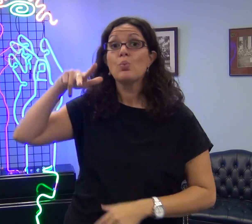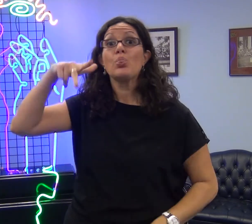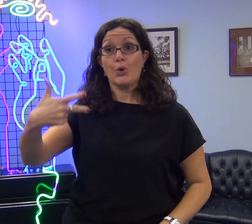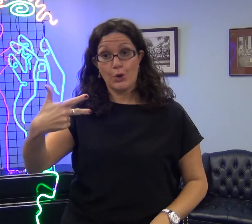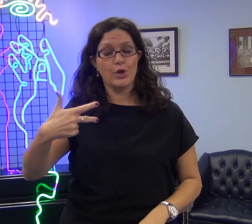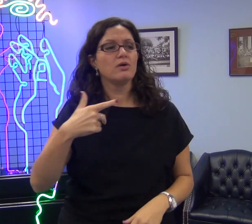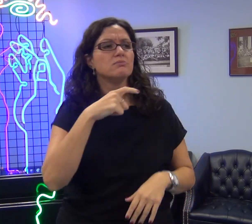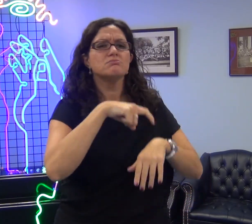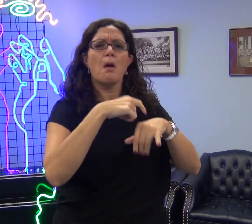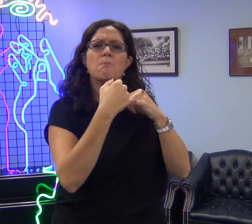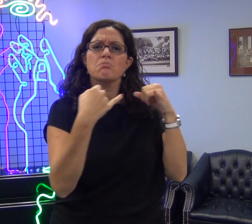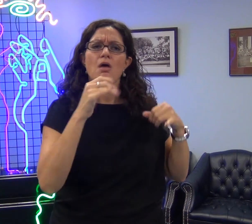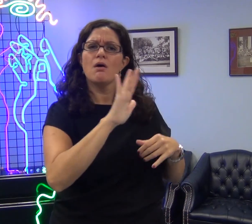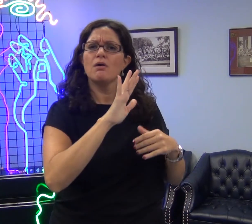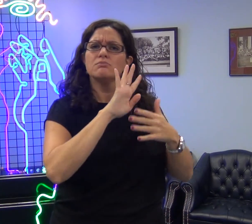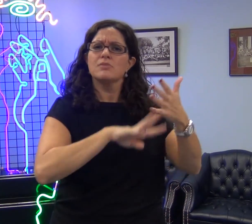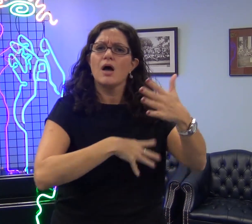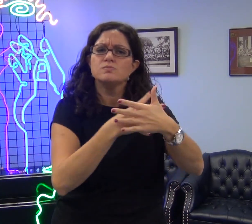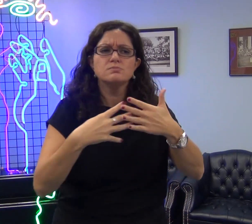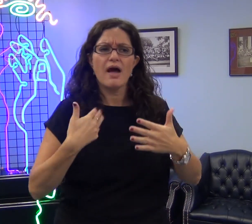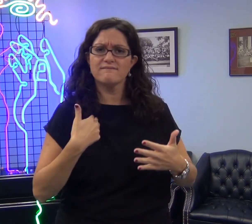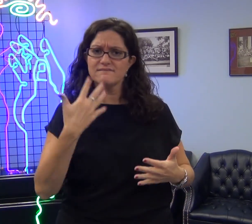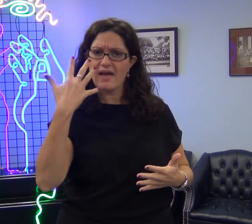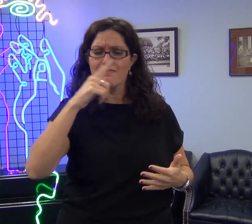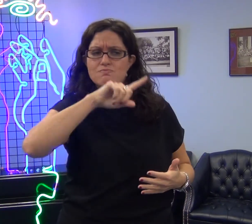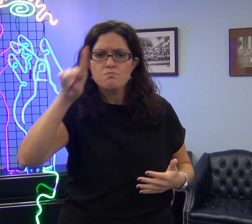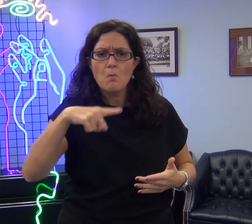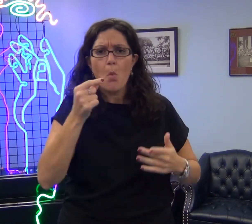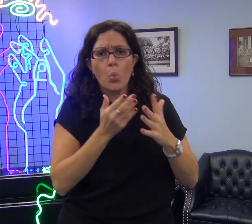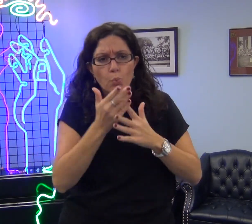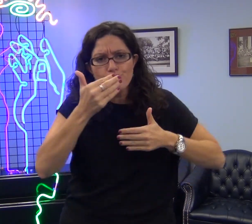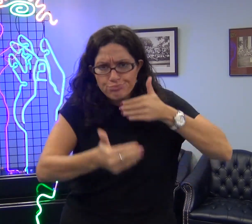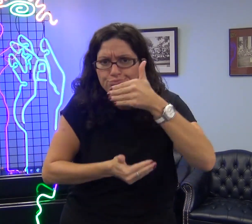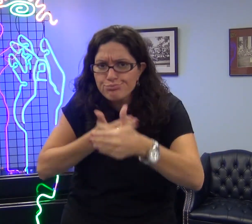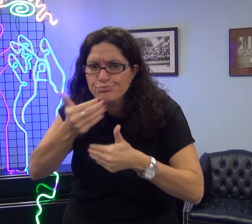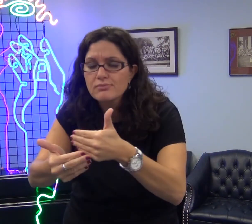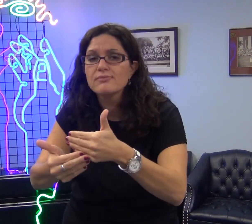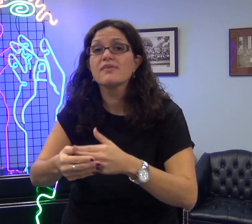The third component is the Timeline; the competition schedule that contestants will go through, including all five rounds.